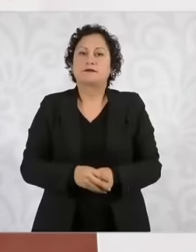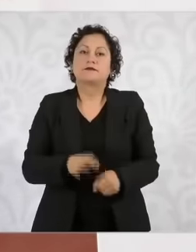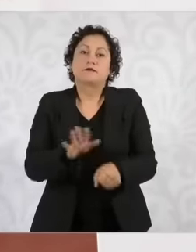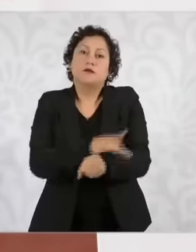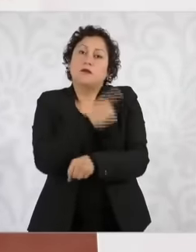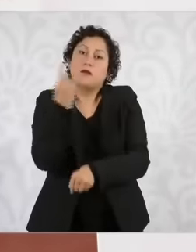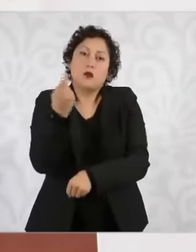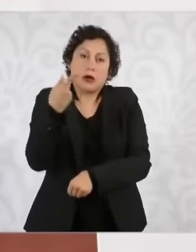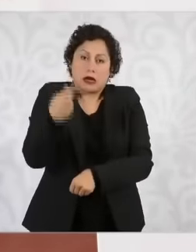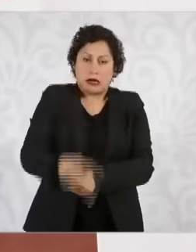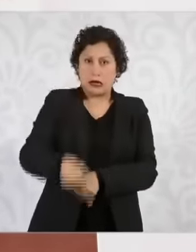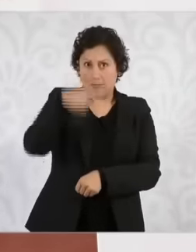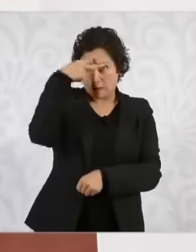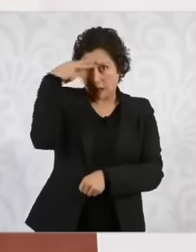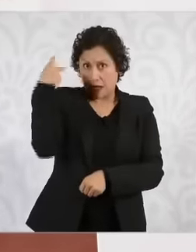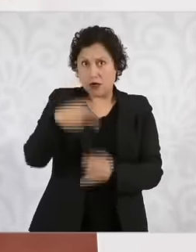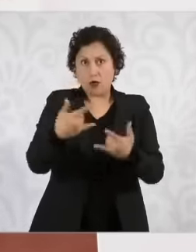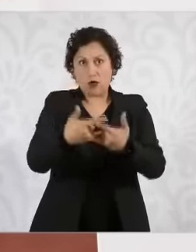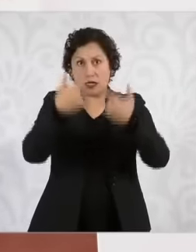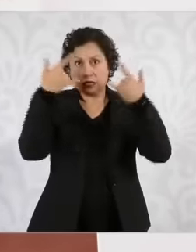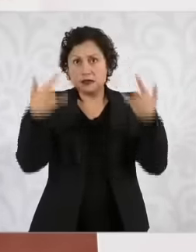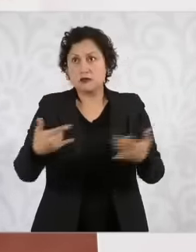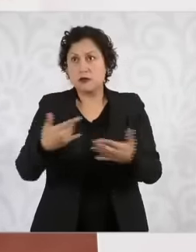But also, what belongs to the people belongs to the people, what belongs to the nation belongs to the